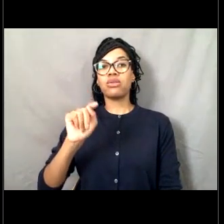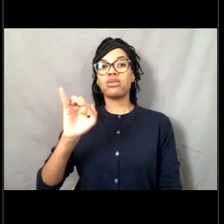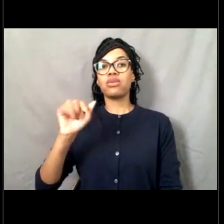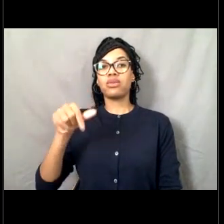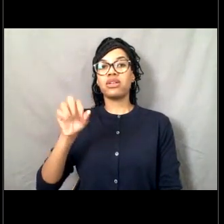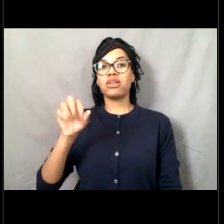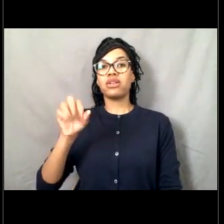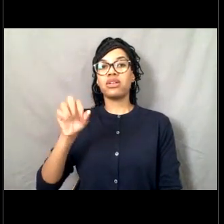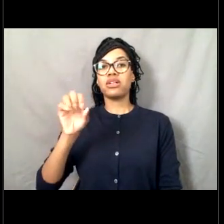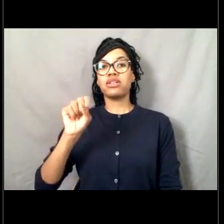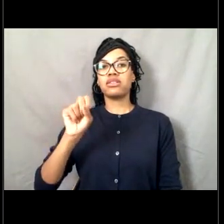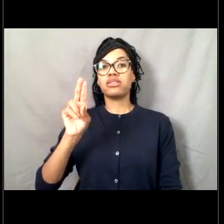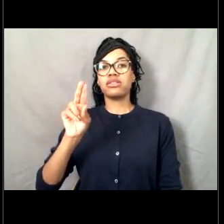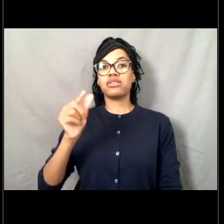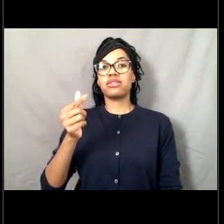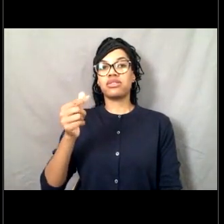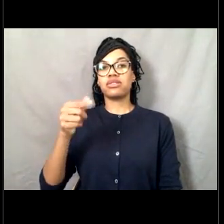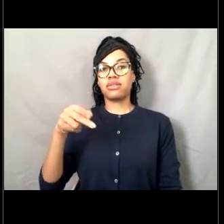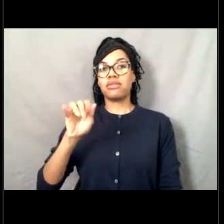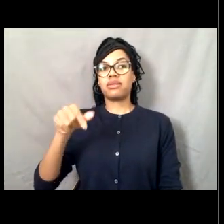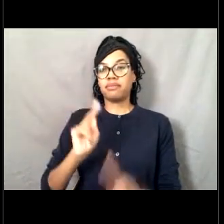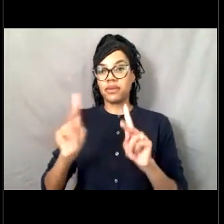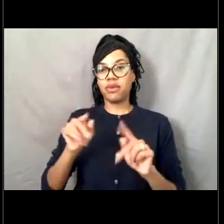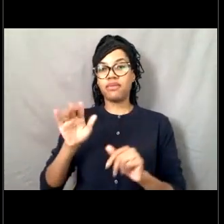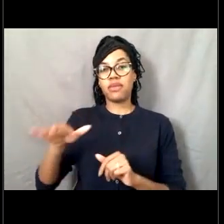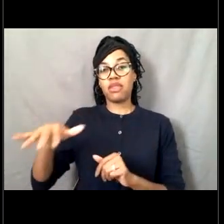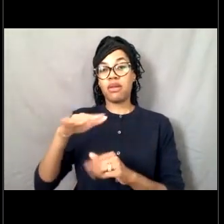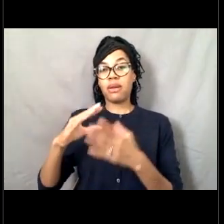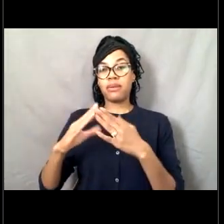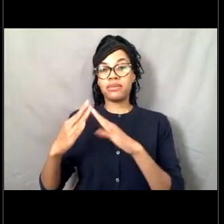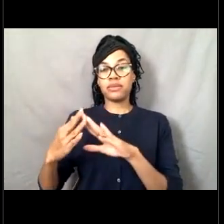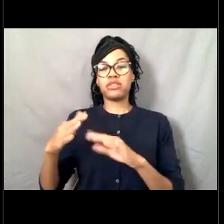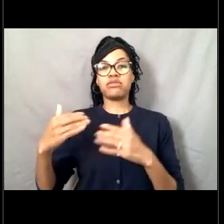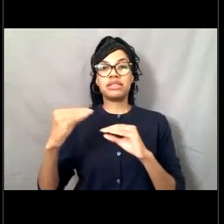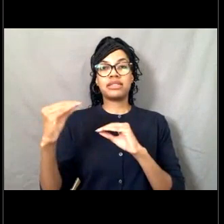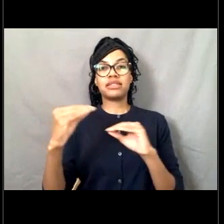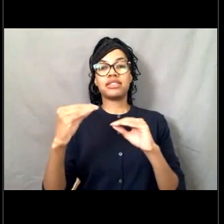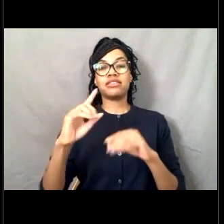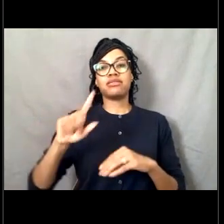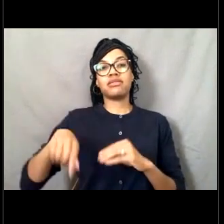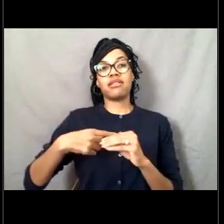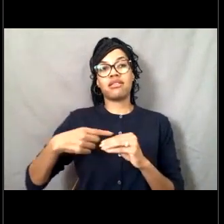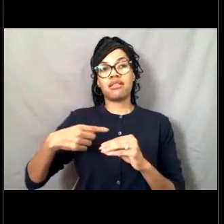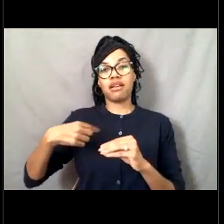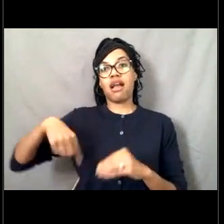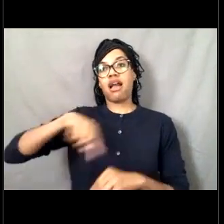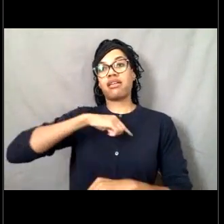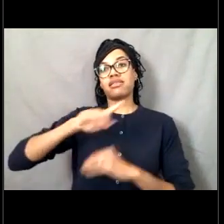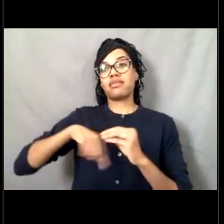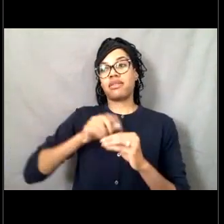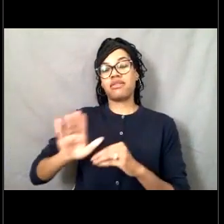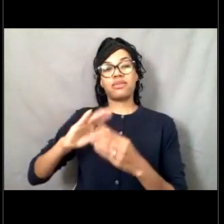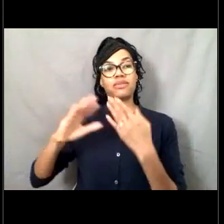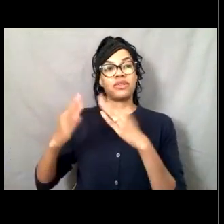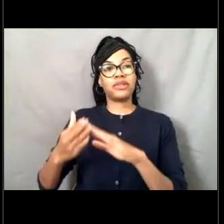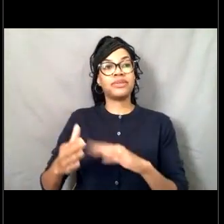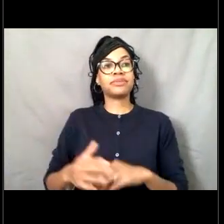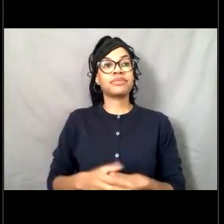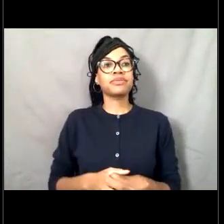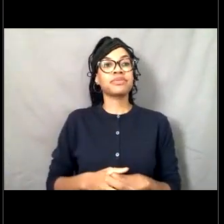continue to enrich the community. The Oscar Dyson also spends some time in Unalaska the traditional land of the Qawalangin tribe of Unalaska